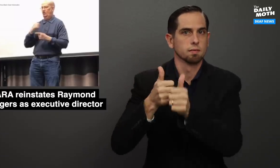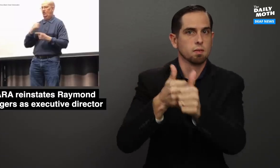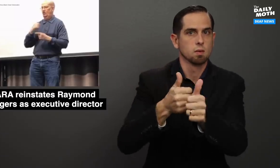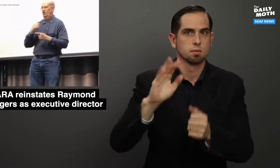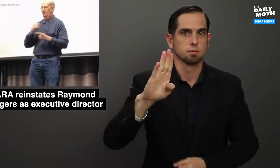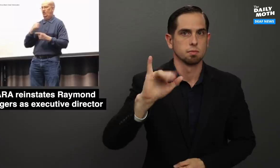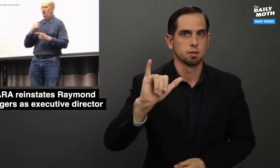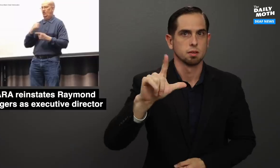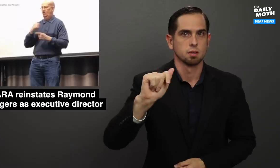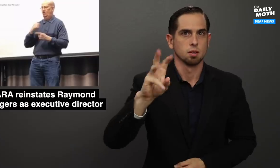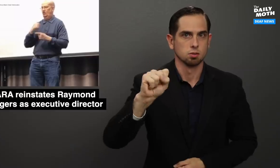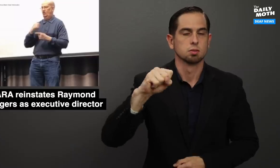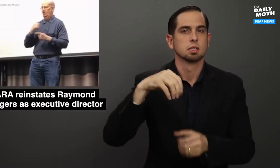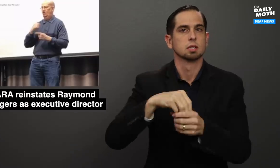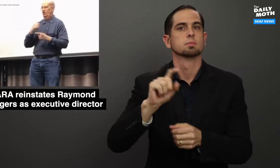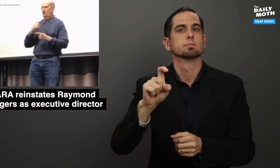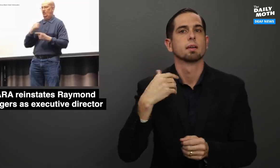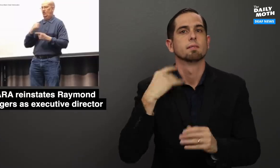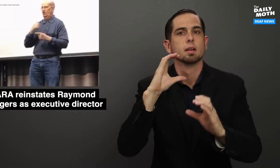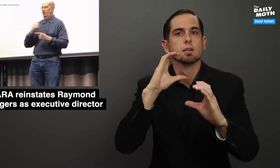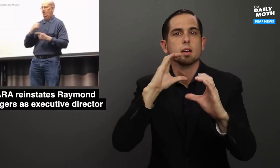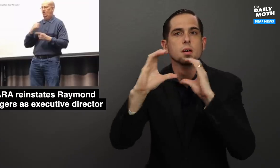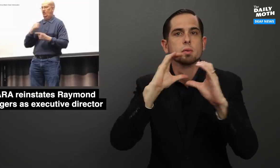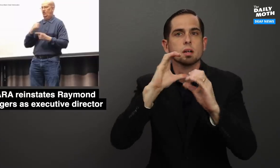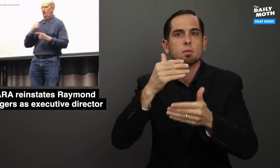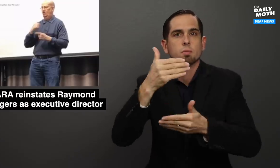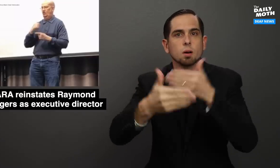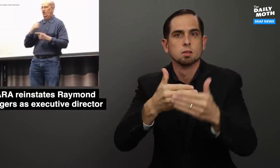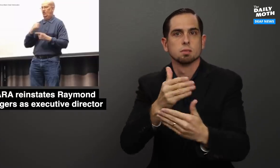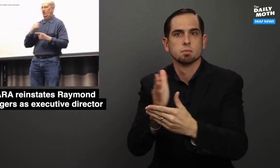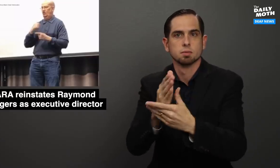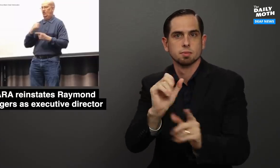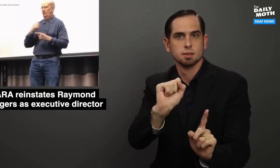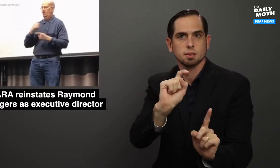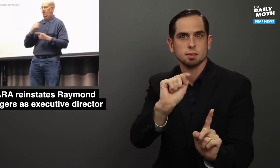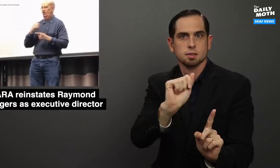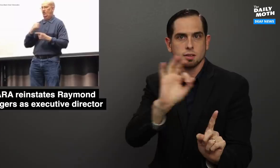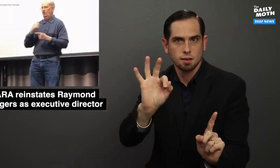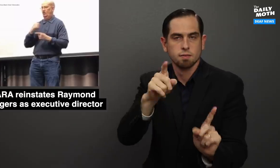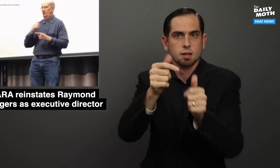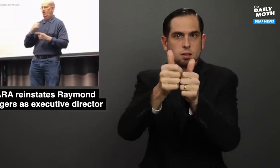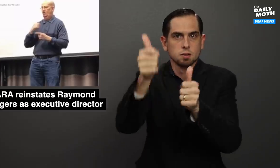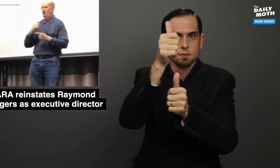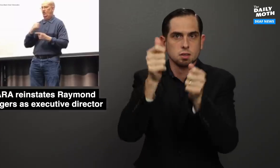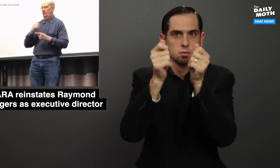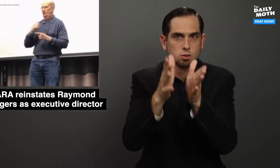follow bylaws in the communication process between the staff, the executive director,